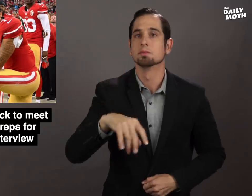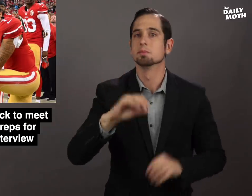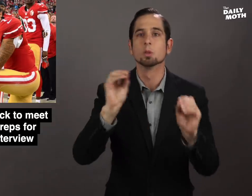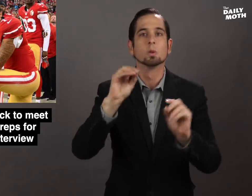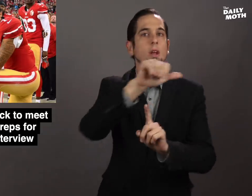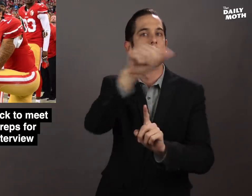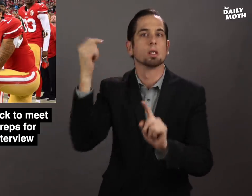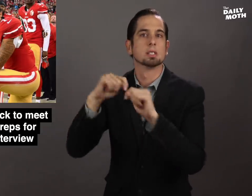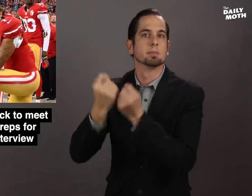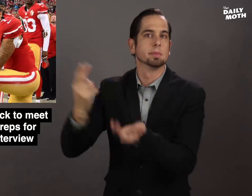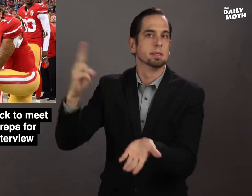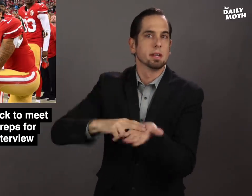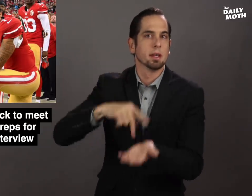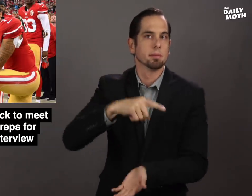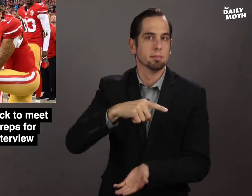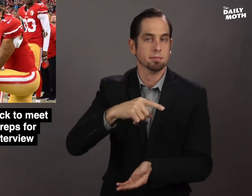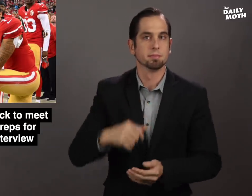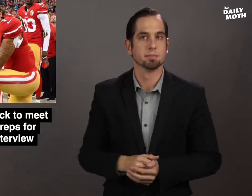was not signed by another team.